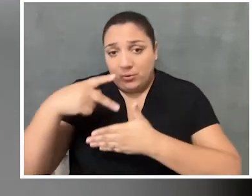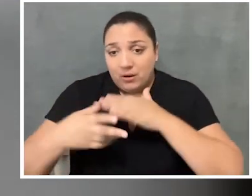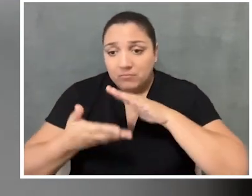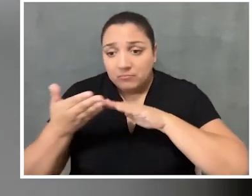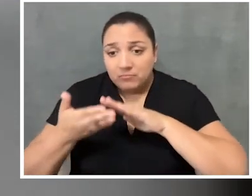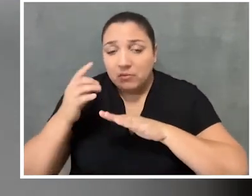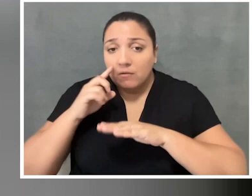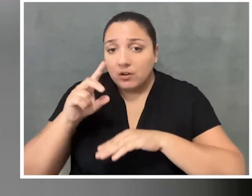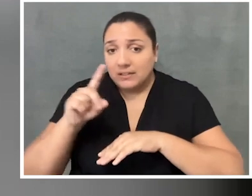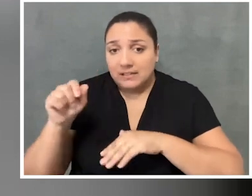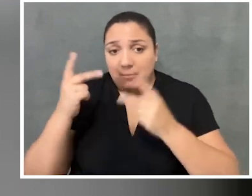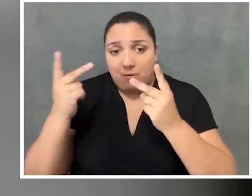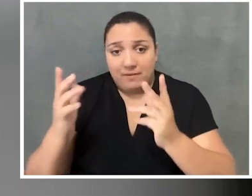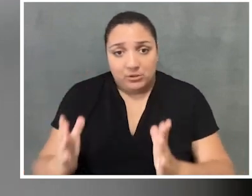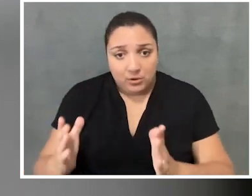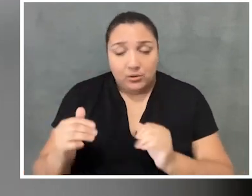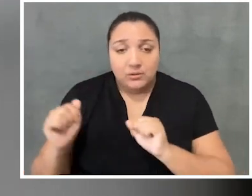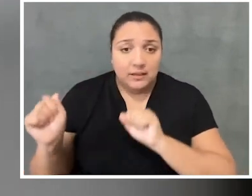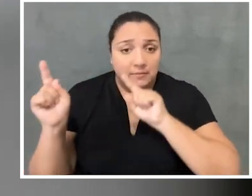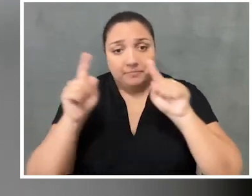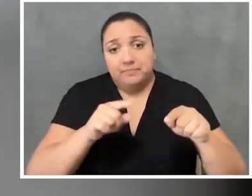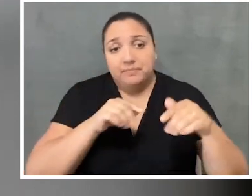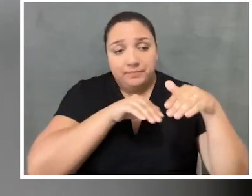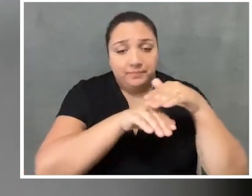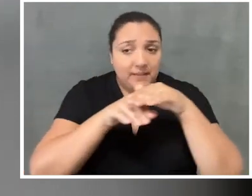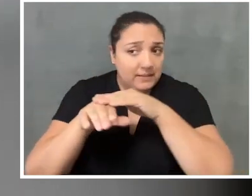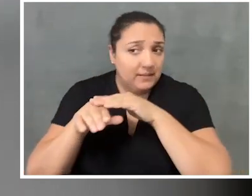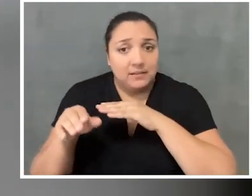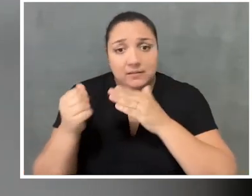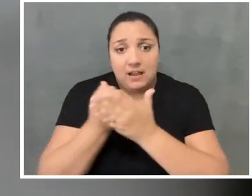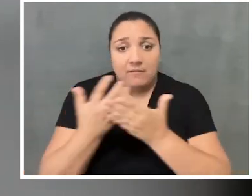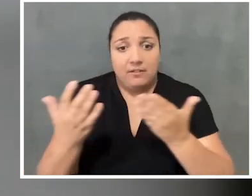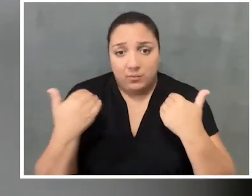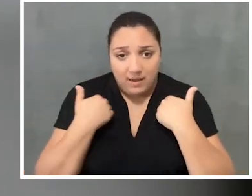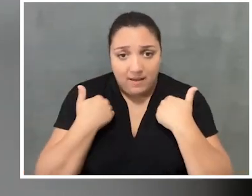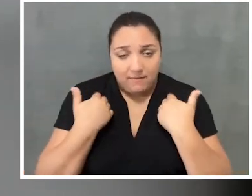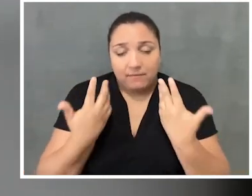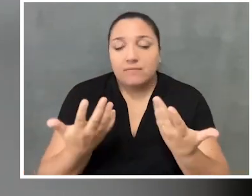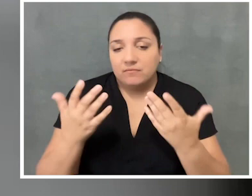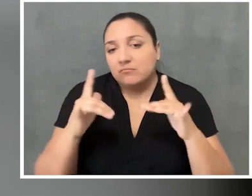for disabled visitors to come and access all that the museum has to offer, et cetera, et cetera.